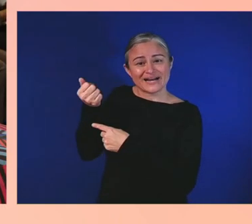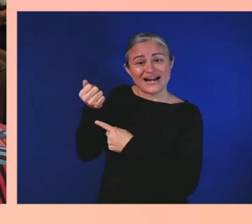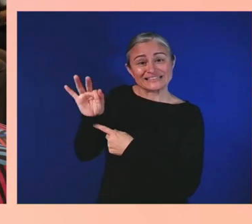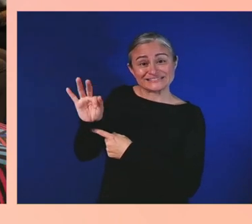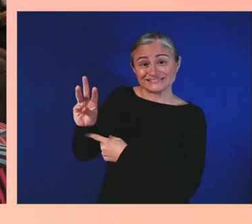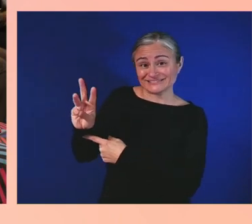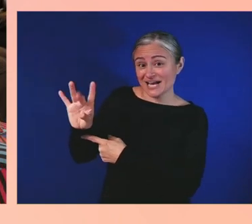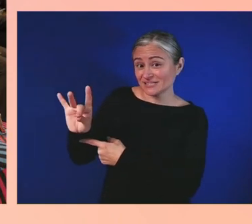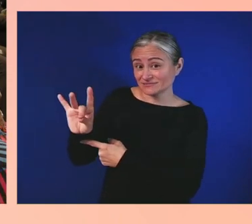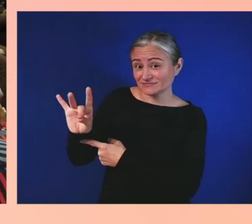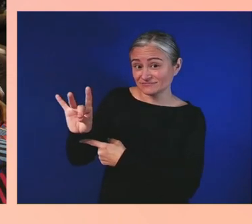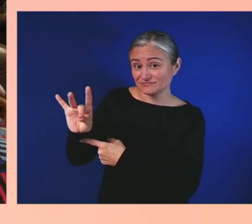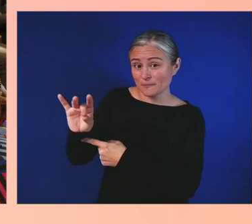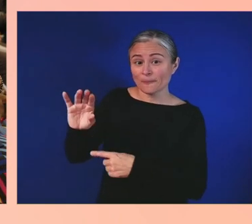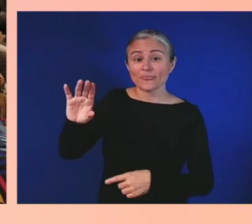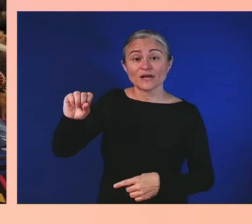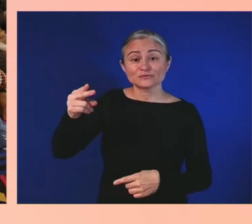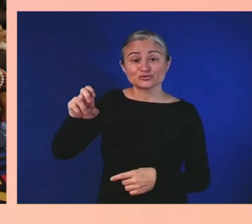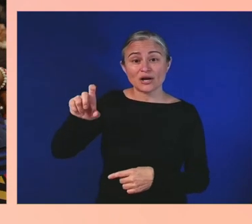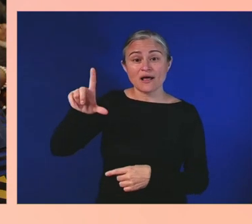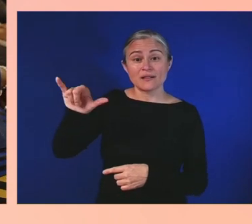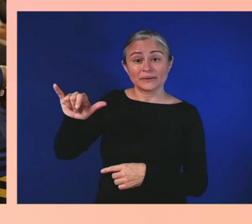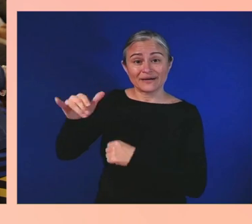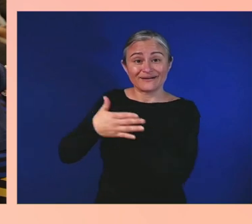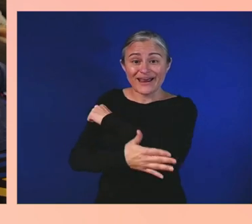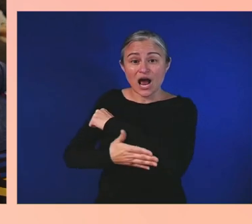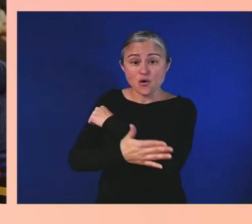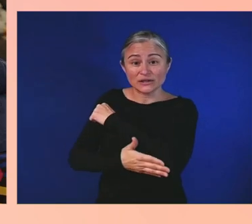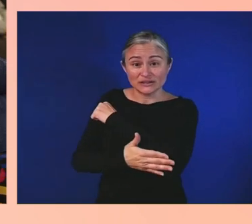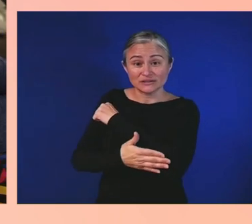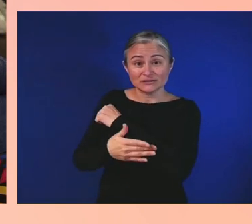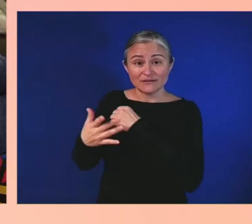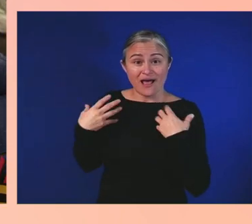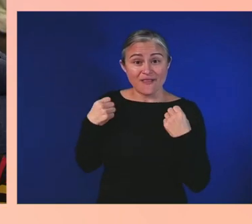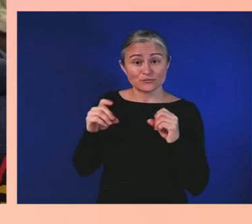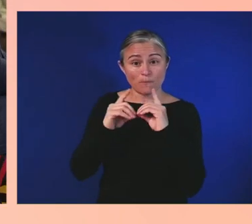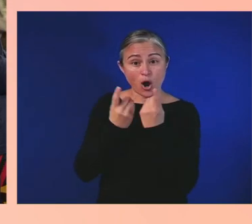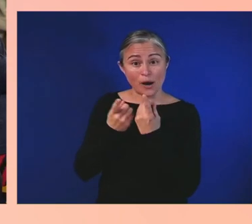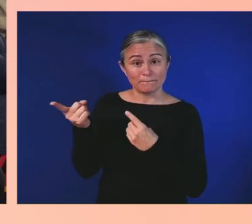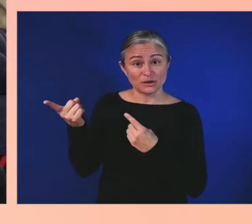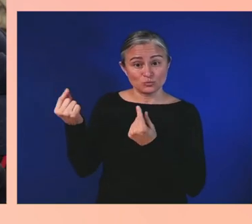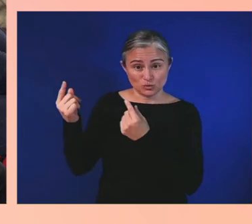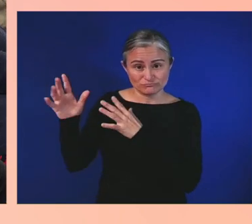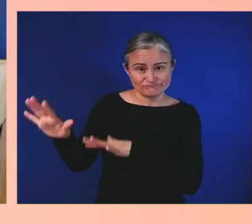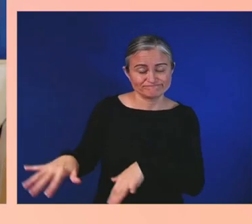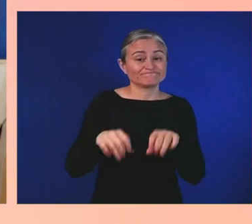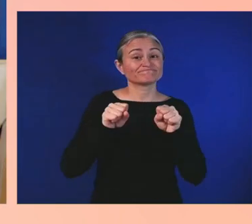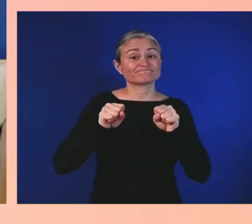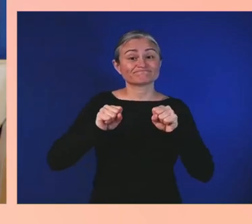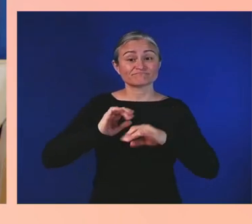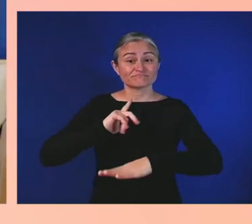since 1838. Up until 1972, our birth and death certificates